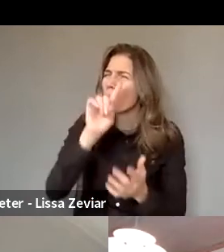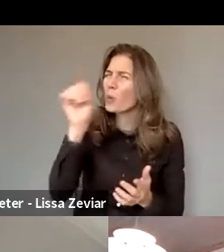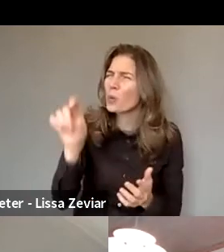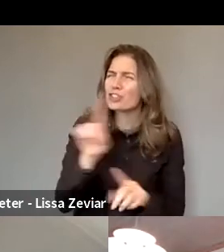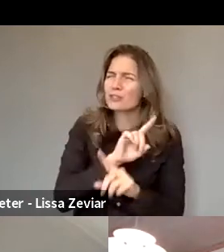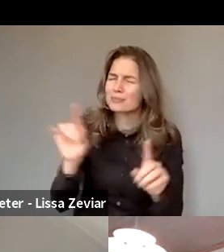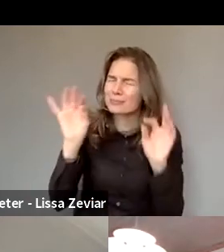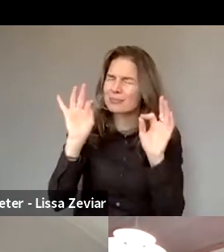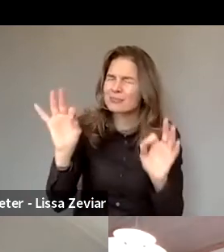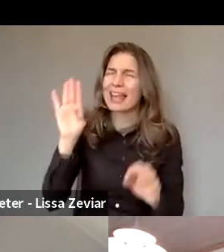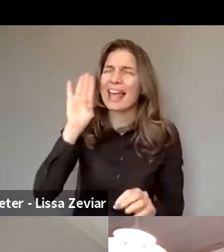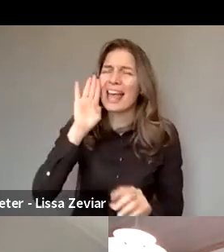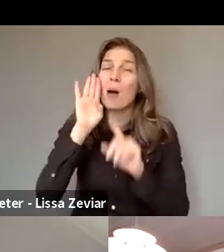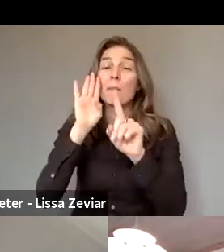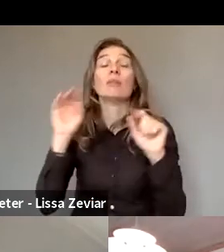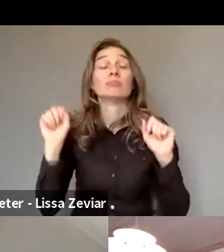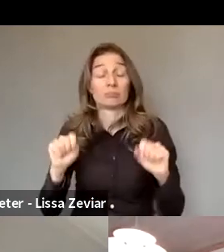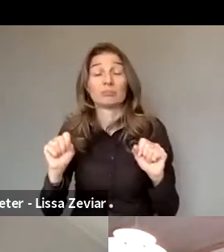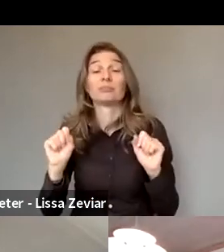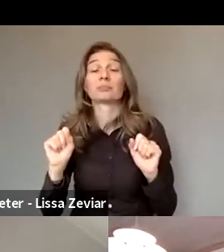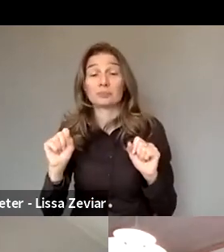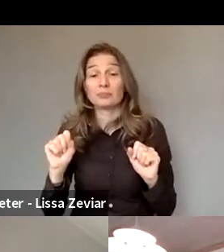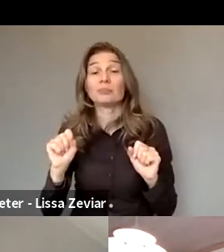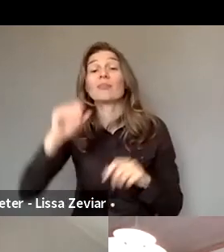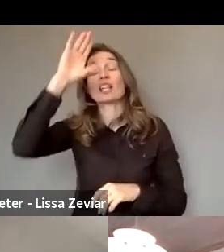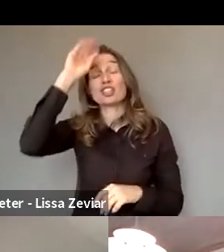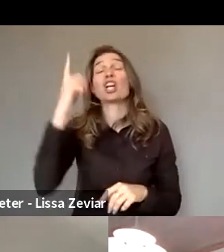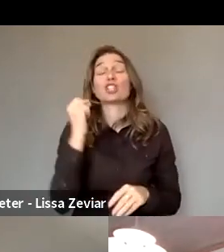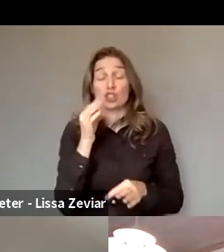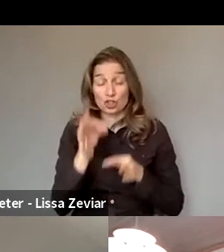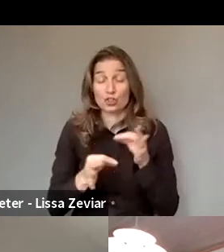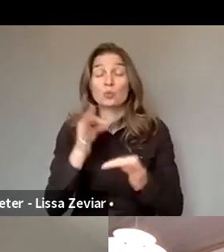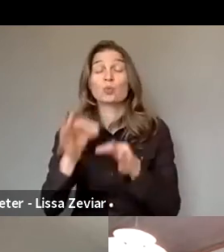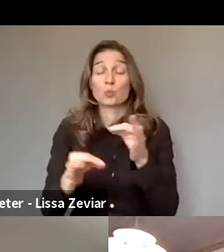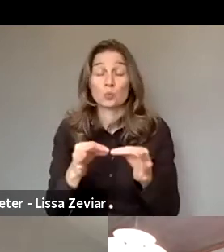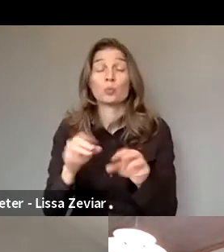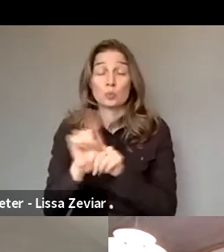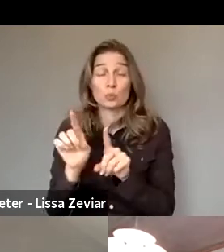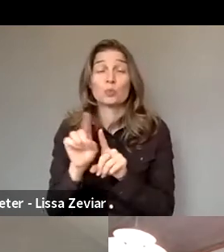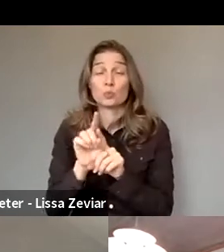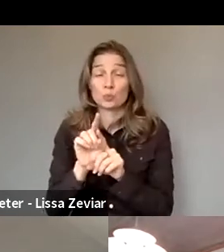We’ve been working on the Gender Equality Strategy launched by the European Commission in March.